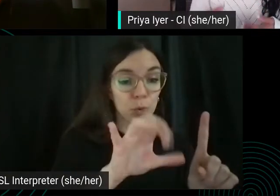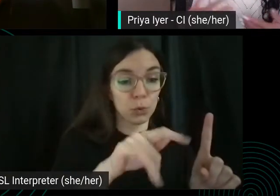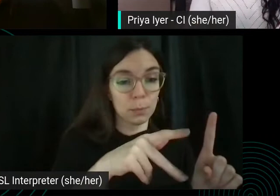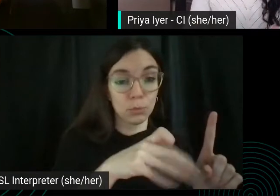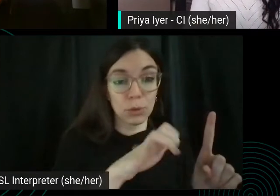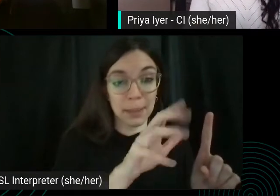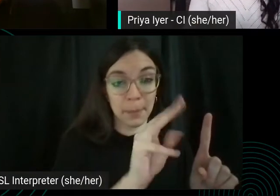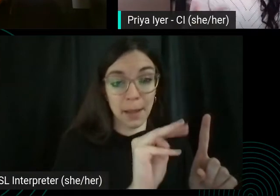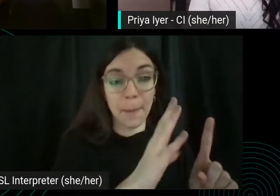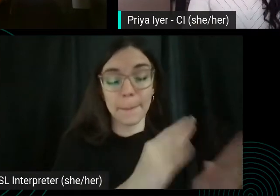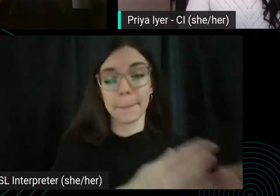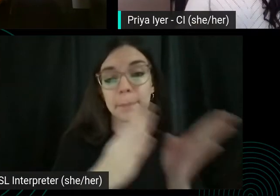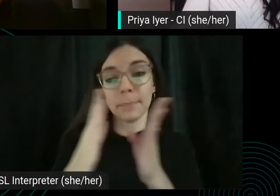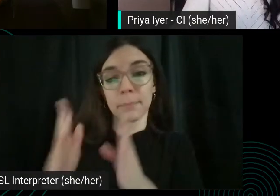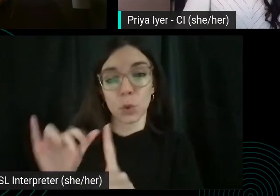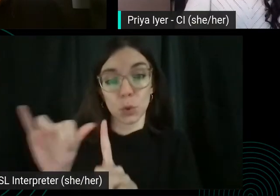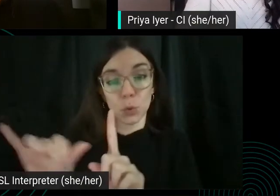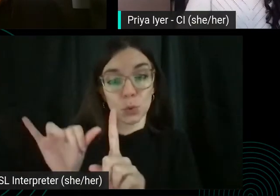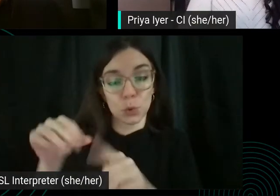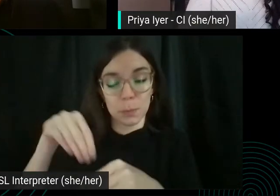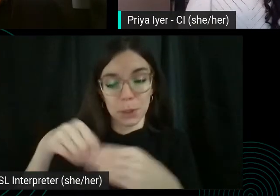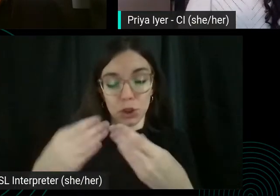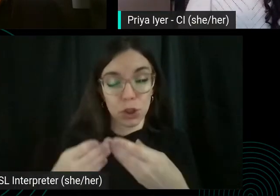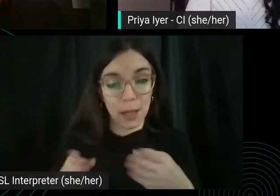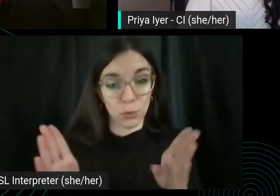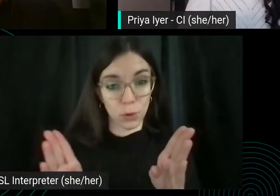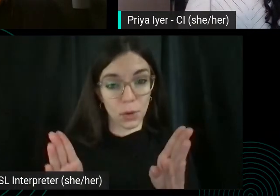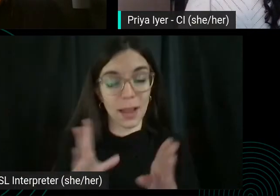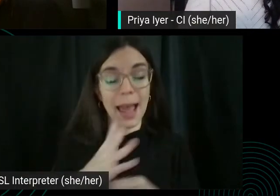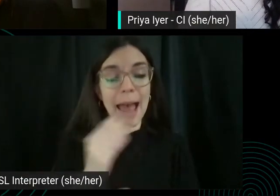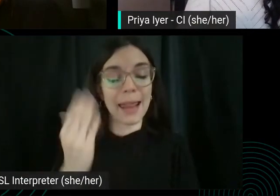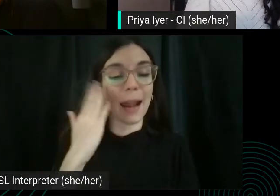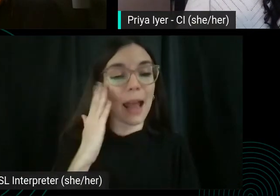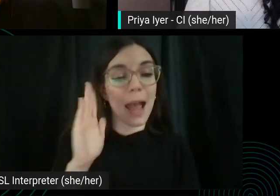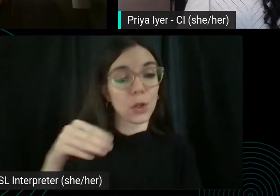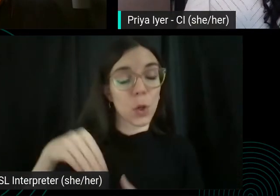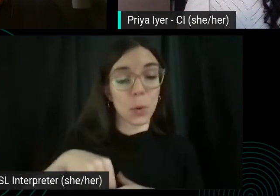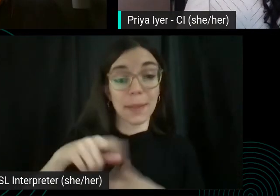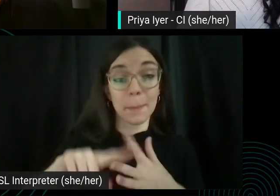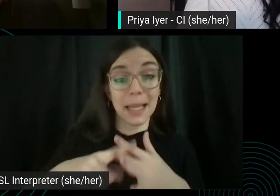about YouTube in general for YouTube and then I know in the beginning of the presentation you had touched